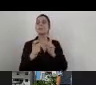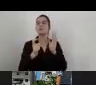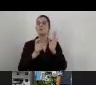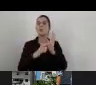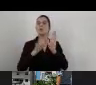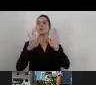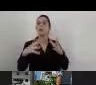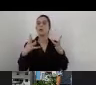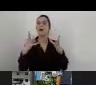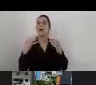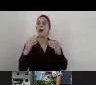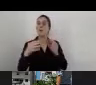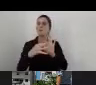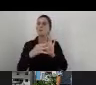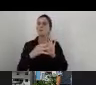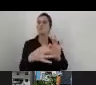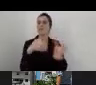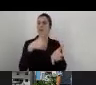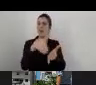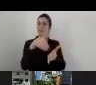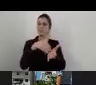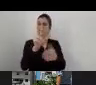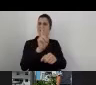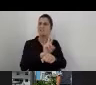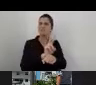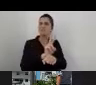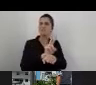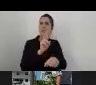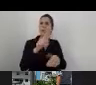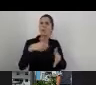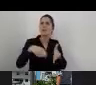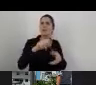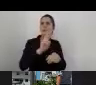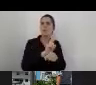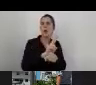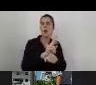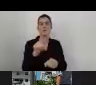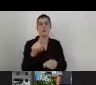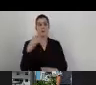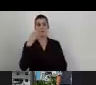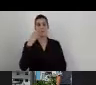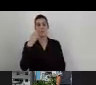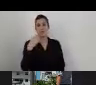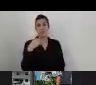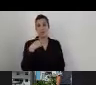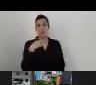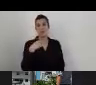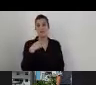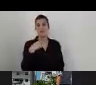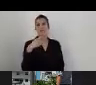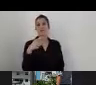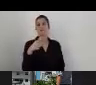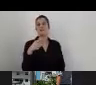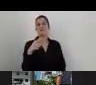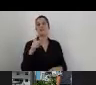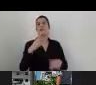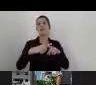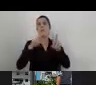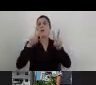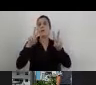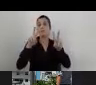and for that I se one of the biggest advantages of the A-Check by the dashboard.